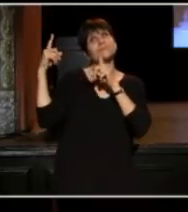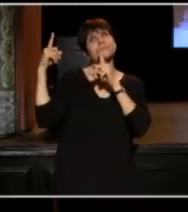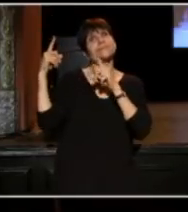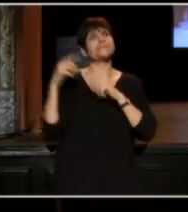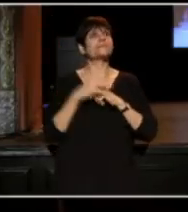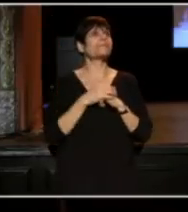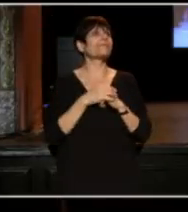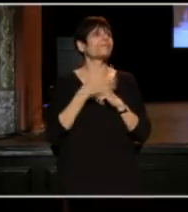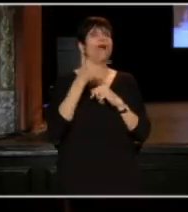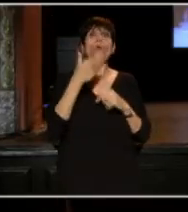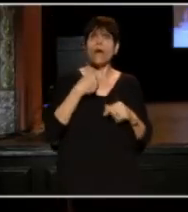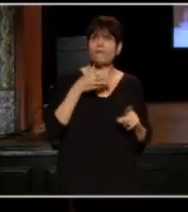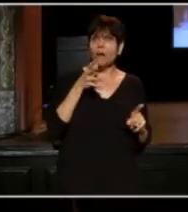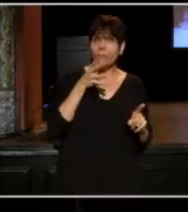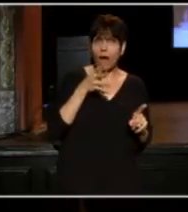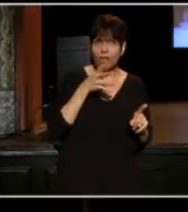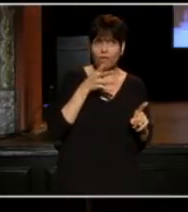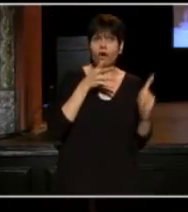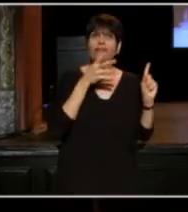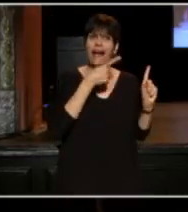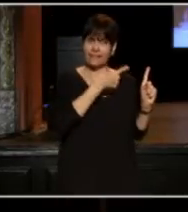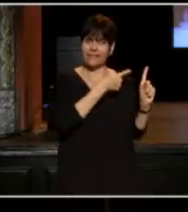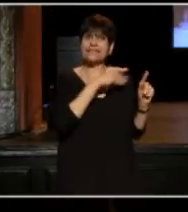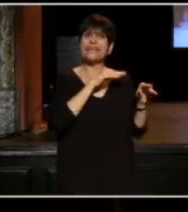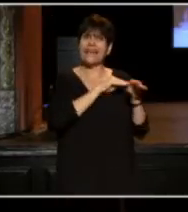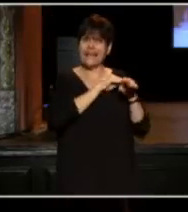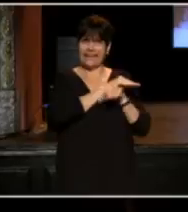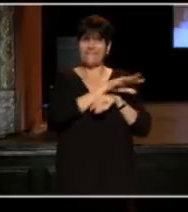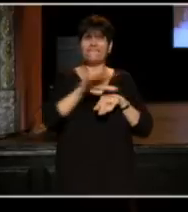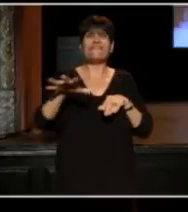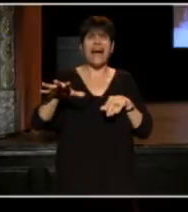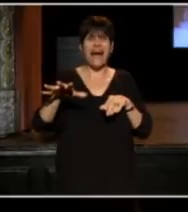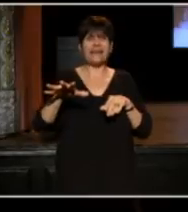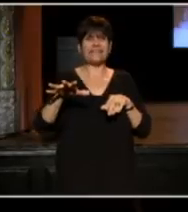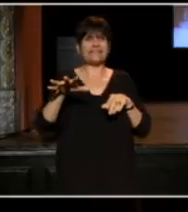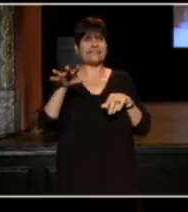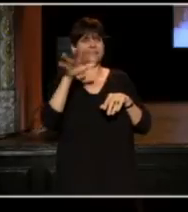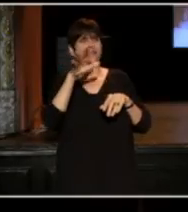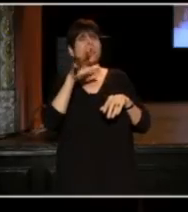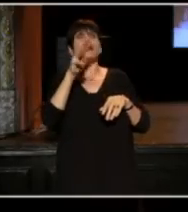When you have a mother like this, it affects the media that you consume as a child.